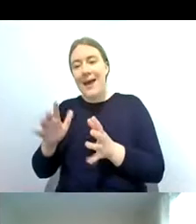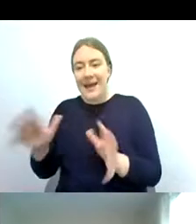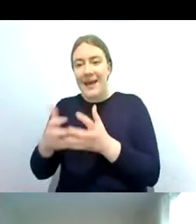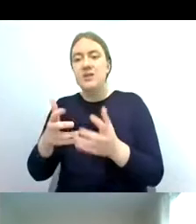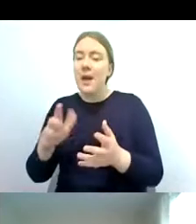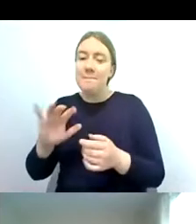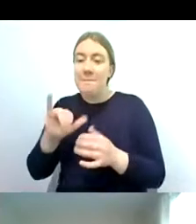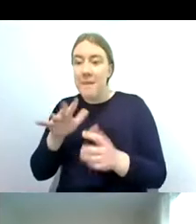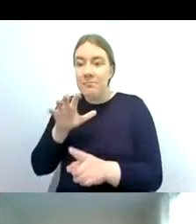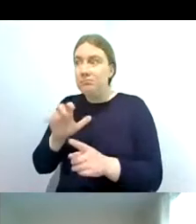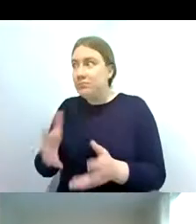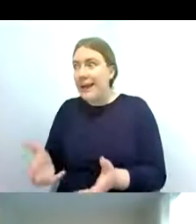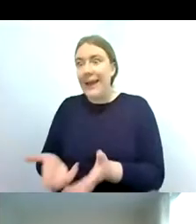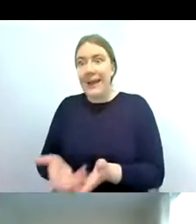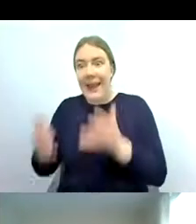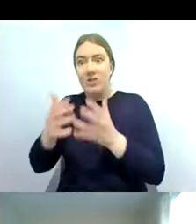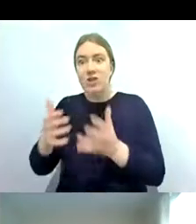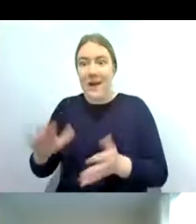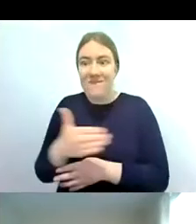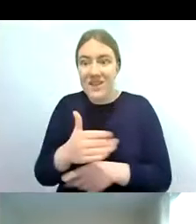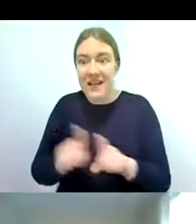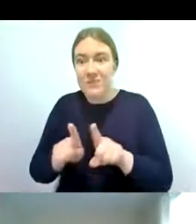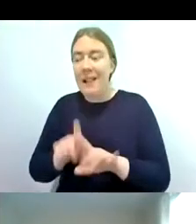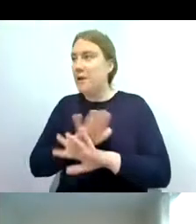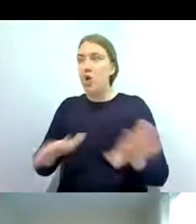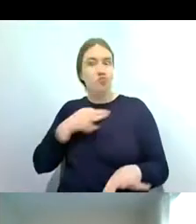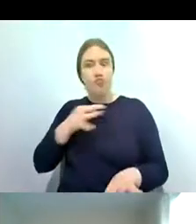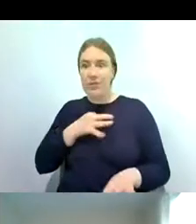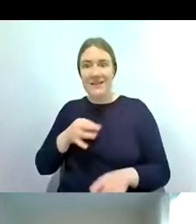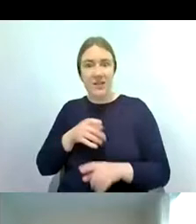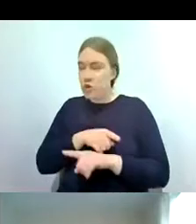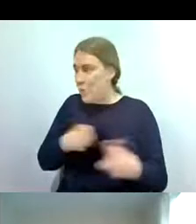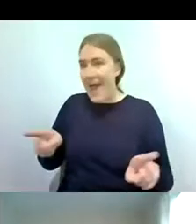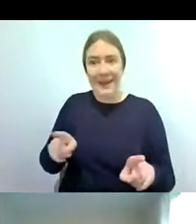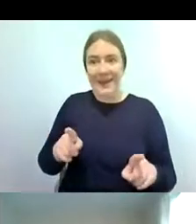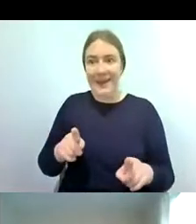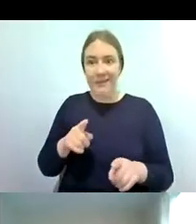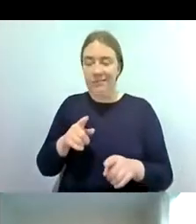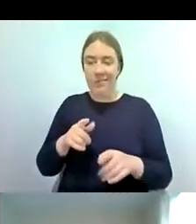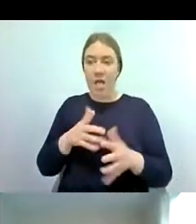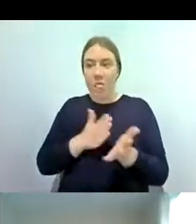and but there's no risk to the uh invertebrates from the survey method so you can just release